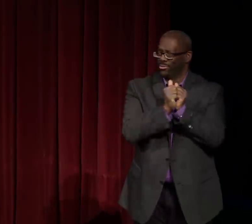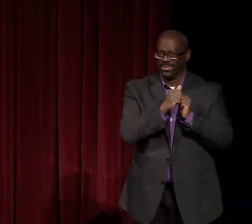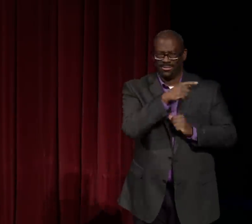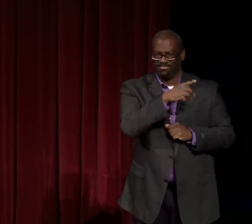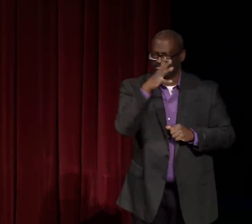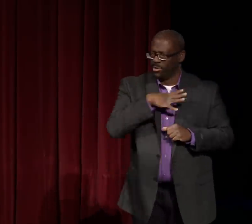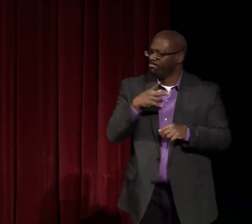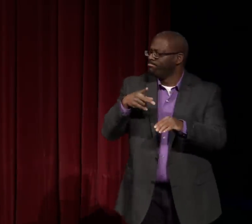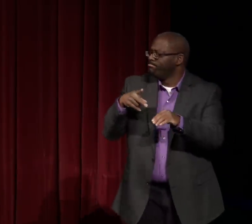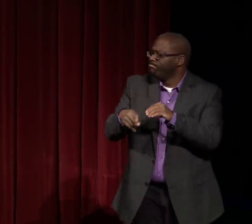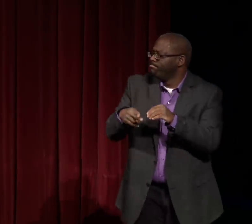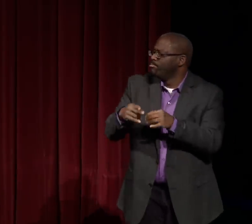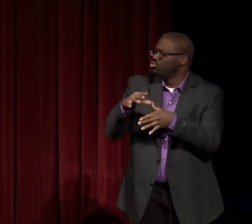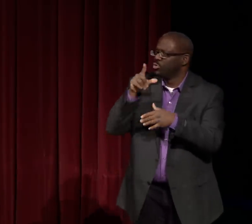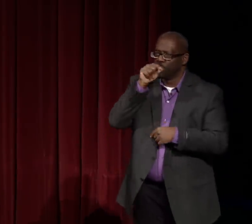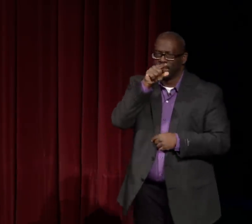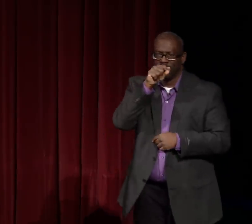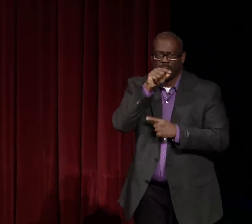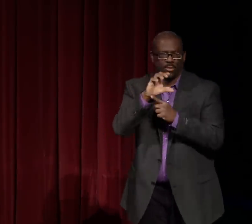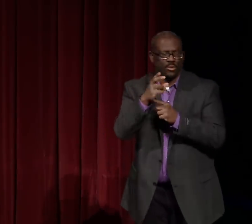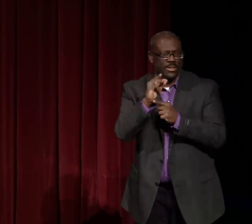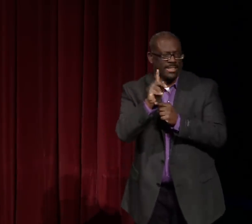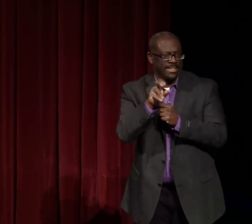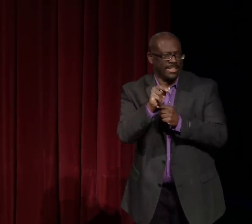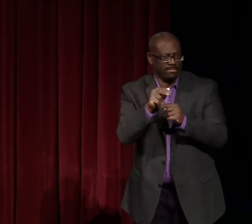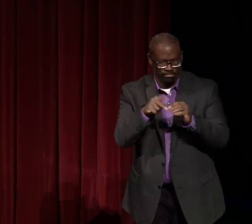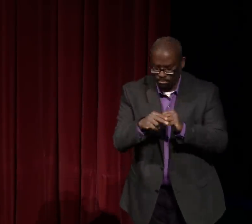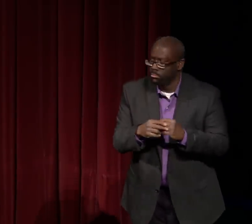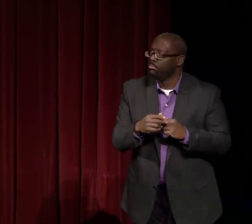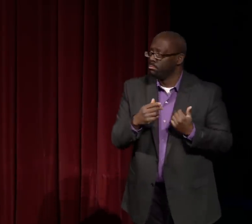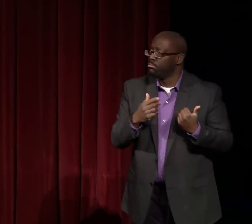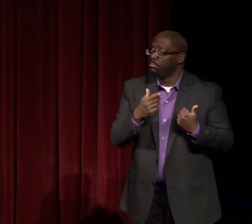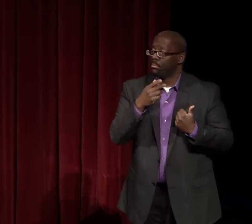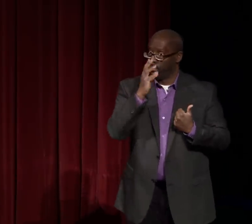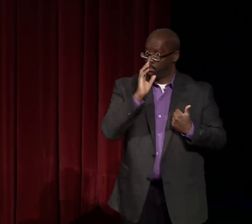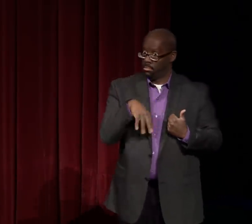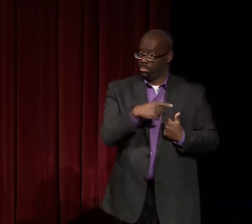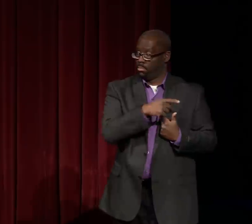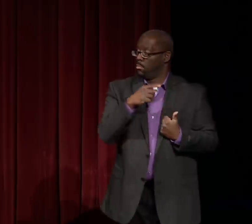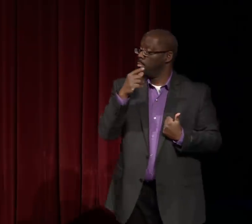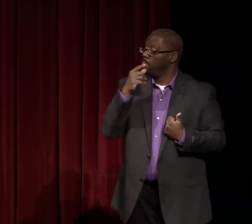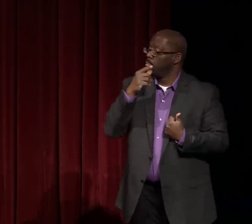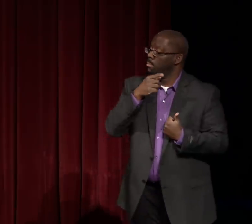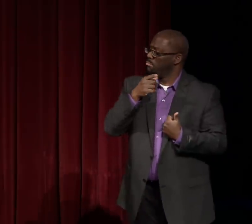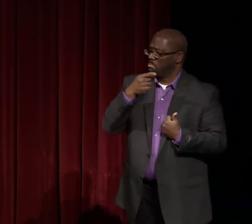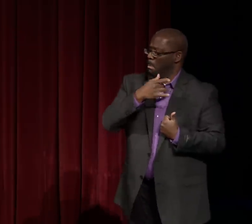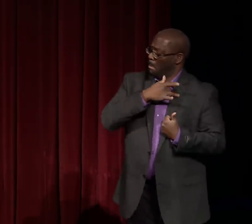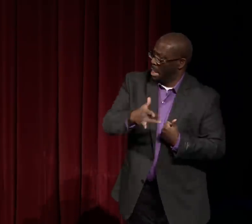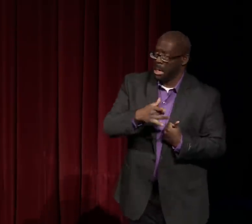And second, when she was communicating with the butcher